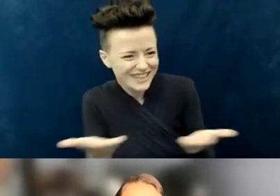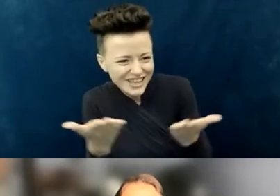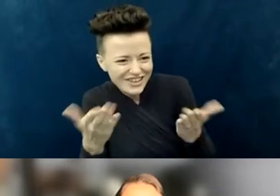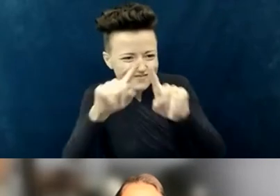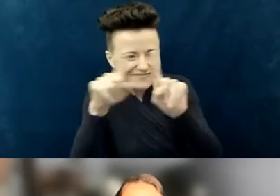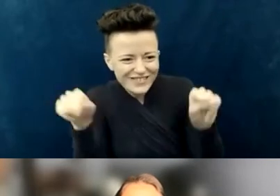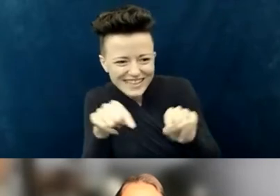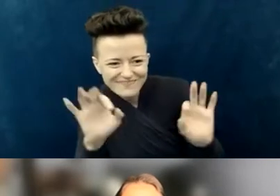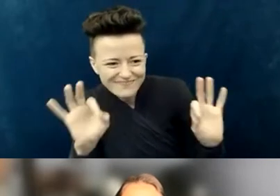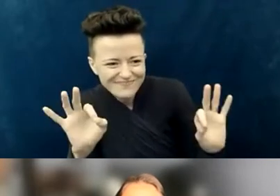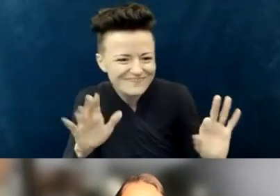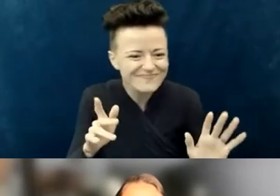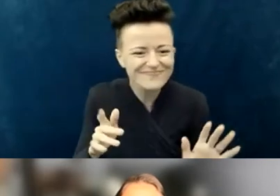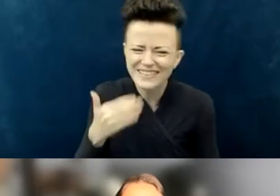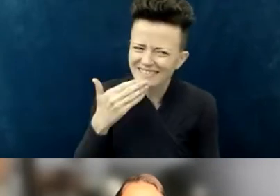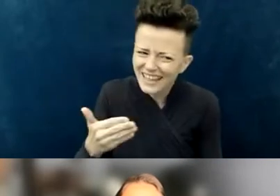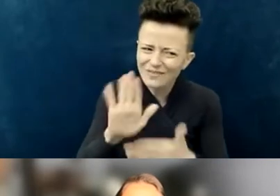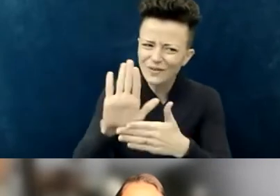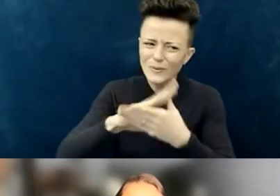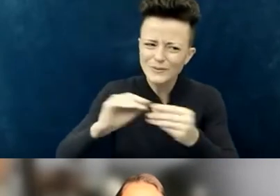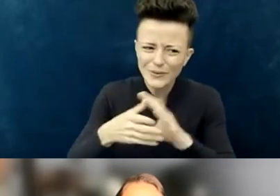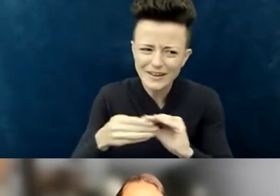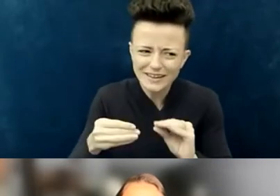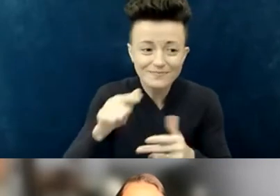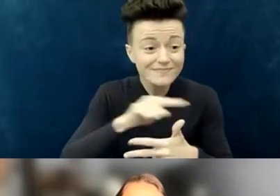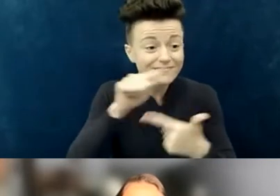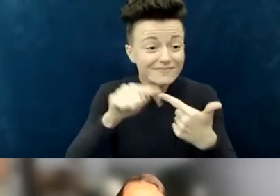and thank you for sharing your story. Vinnie!